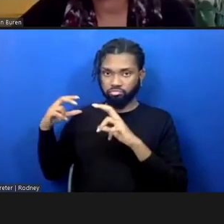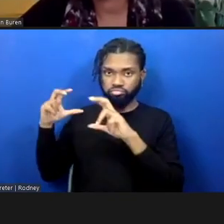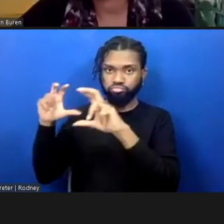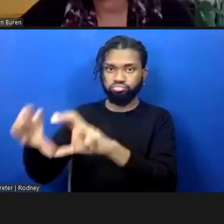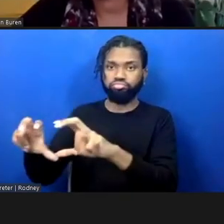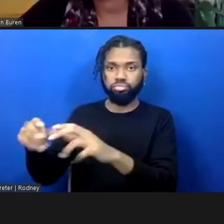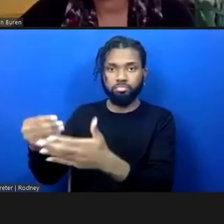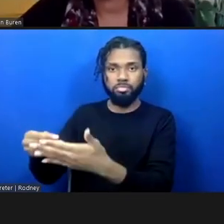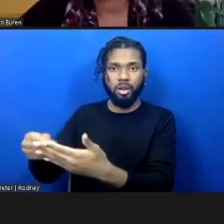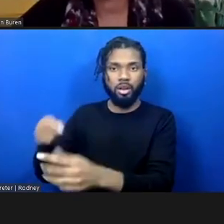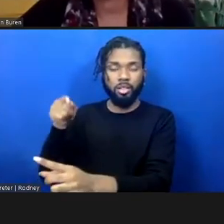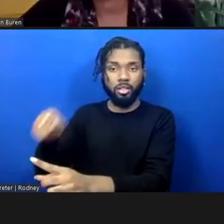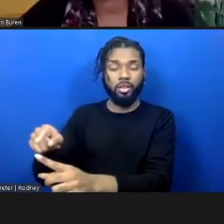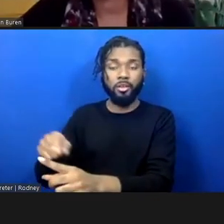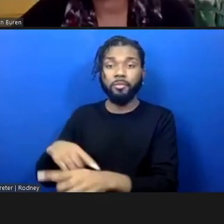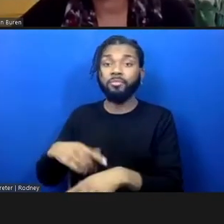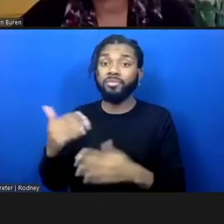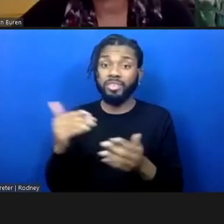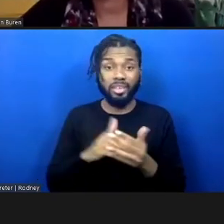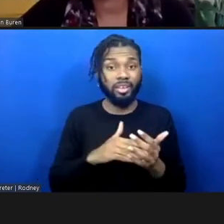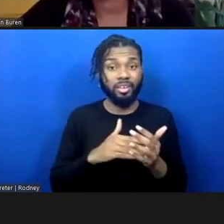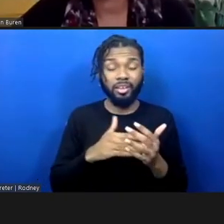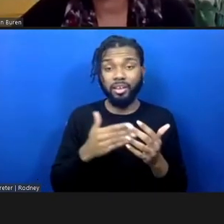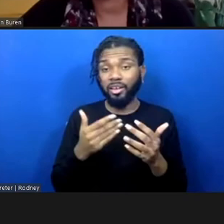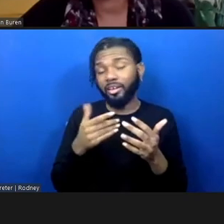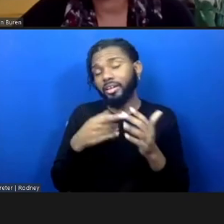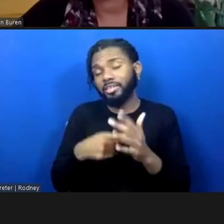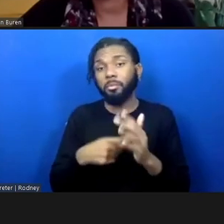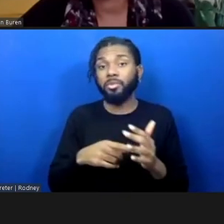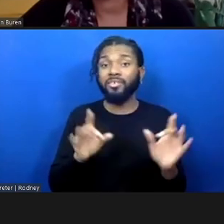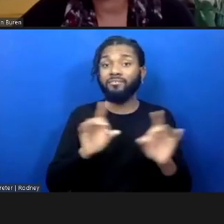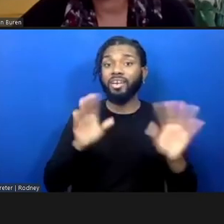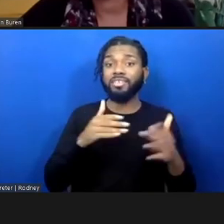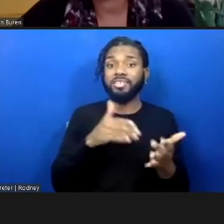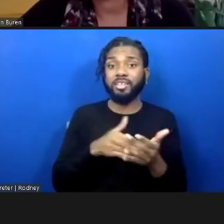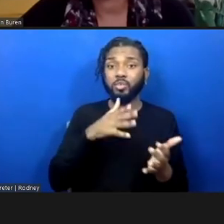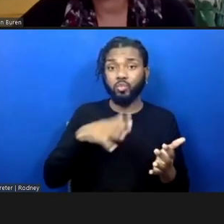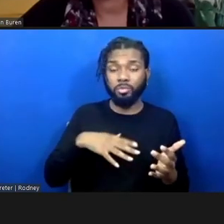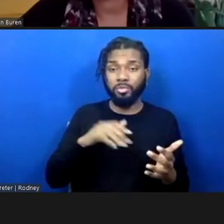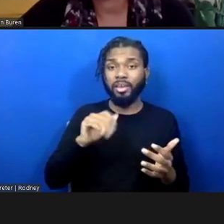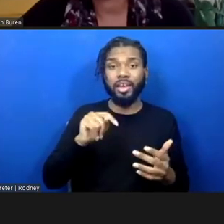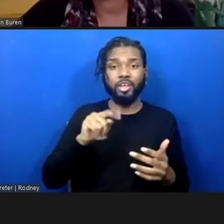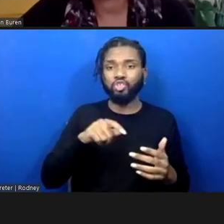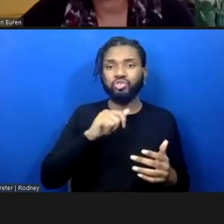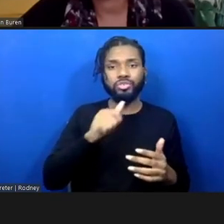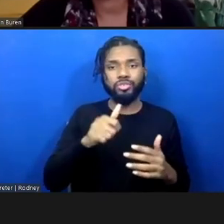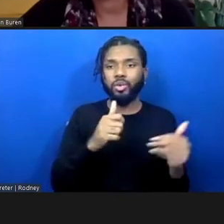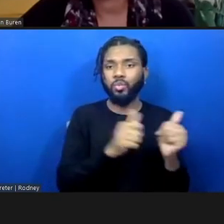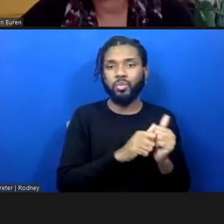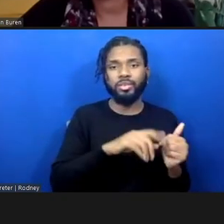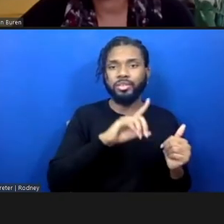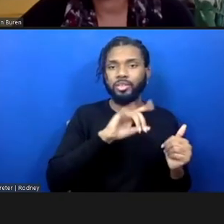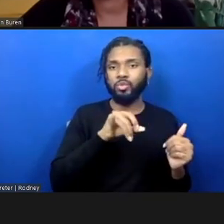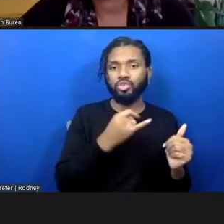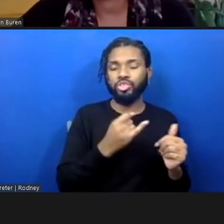For example, the Violence Against Women Act should never have been at the Department of Justice, it should have been at Health and Human Services, right?